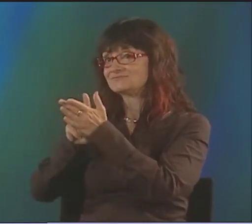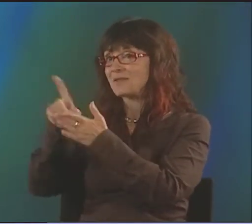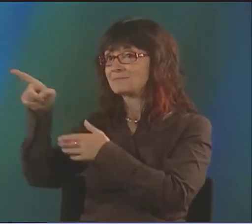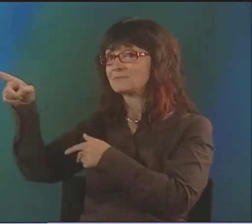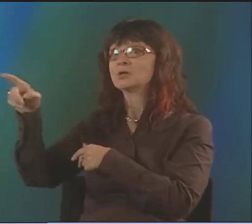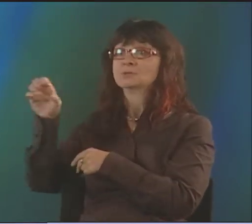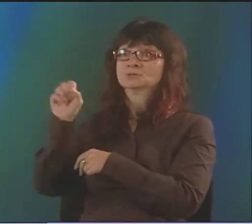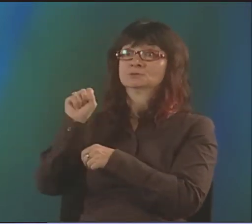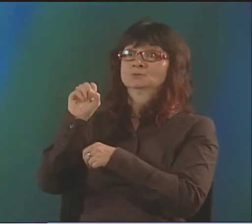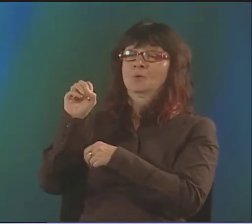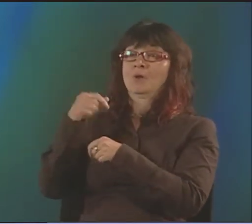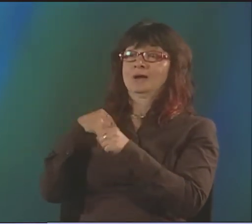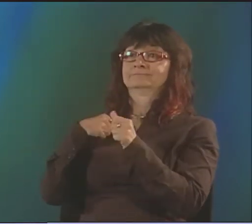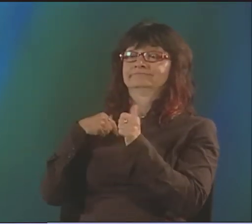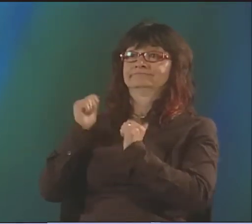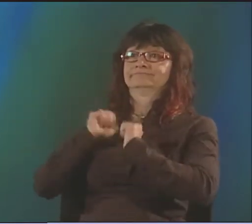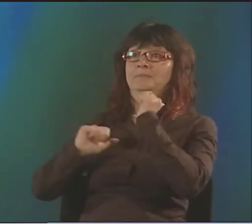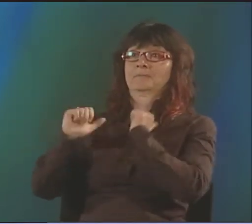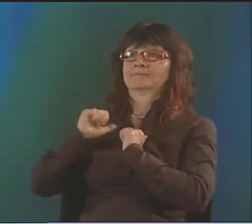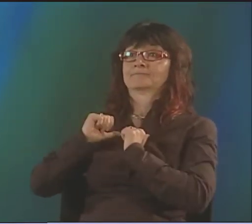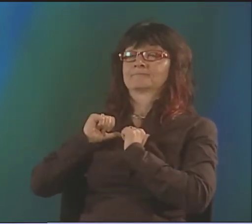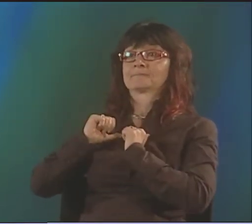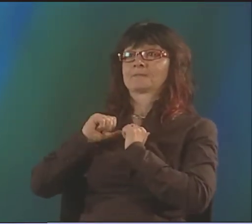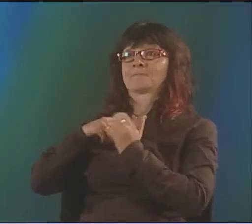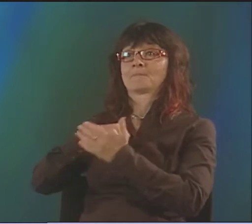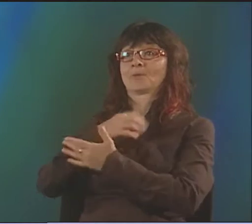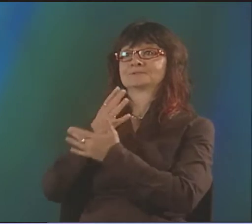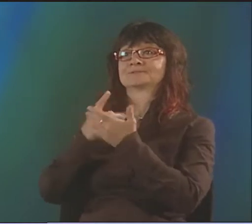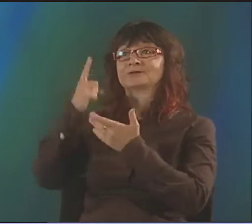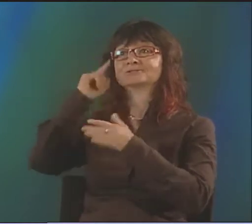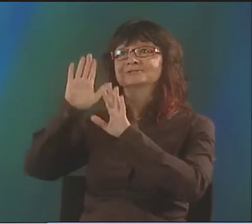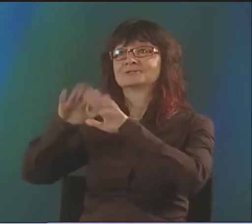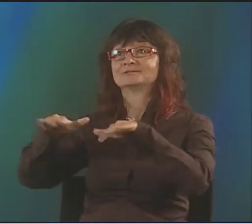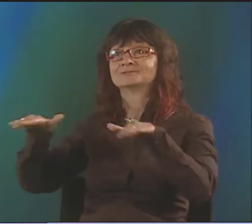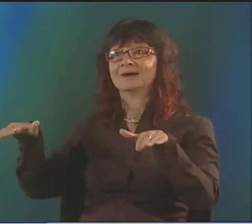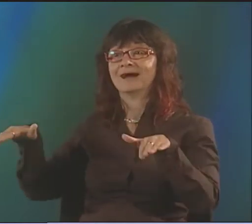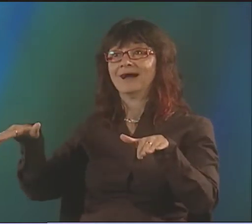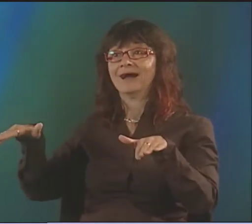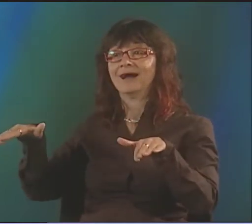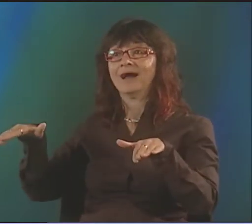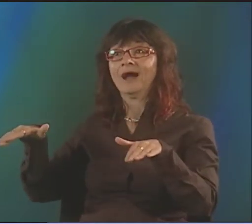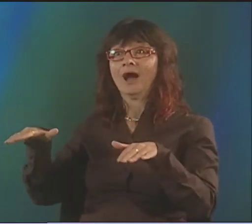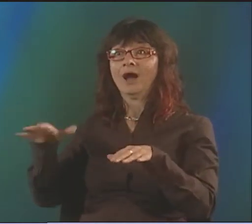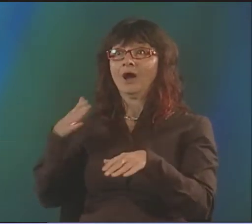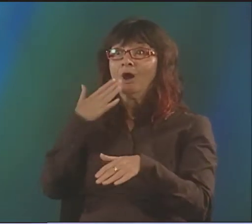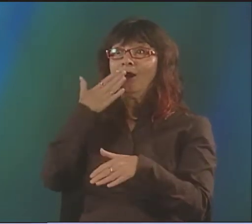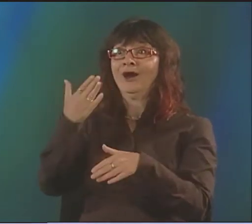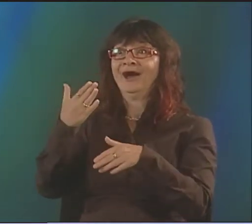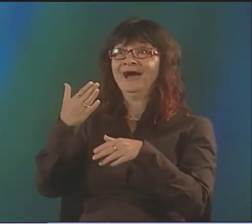IT WAS WITH CHILDREN, KIND OF LIKE A "SESAME STREET" THING HERE, BUT FOR THERE, IT WAS FOR DEAF CHILDREN.